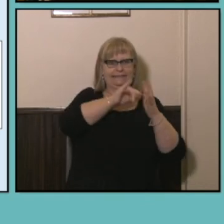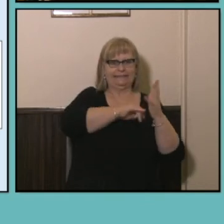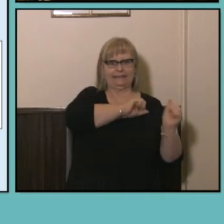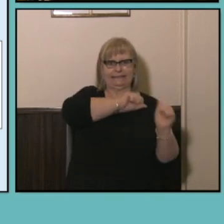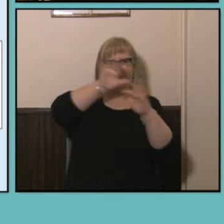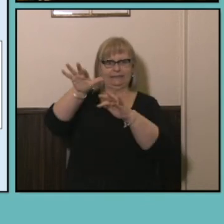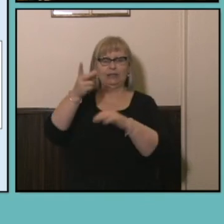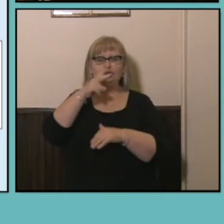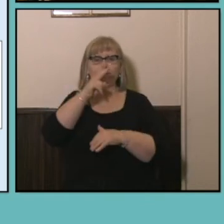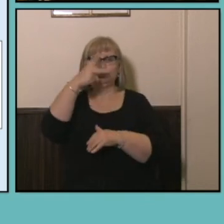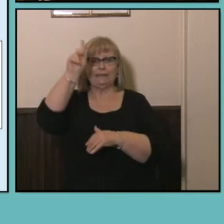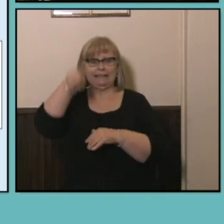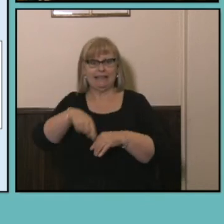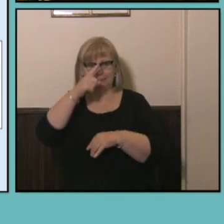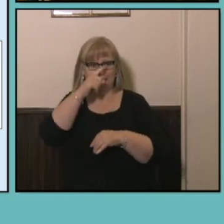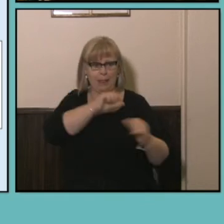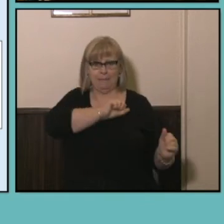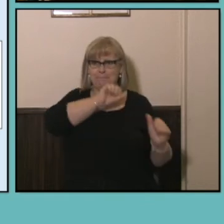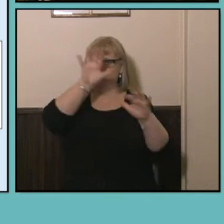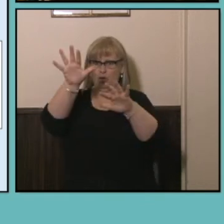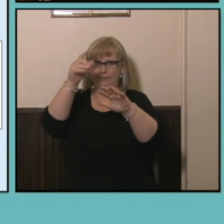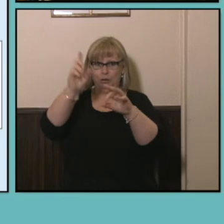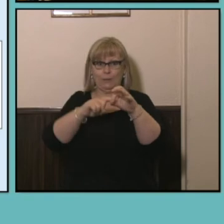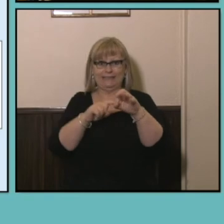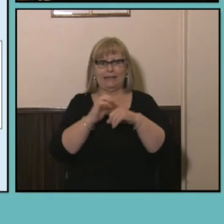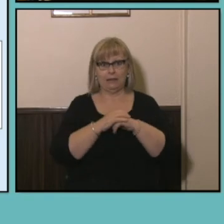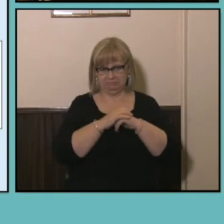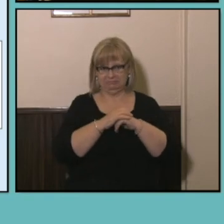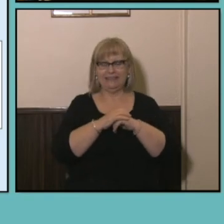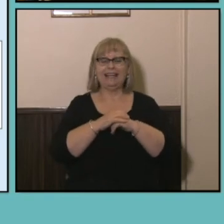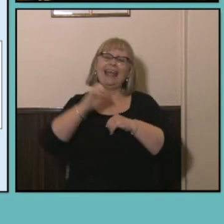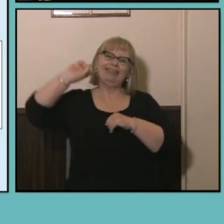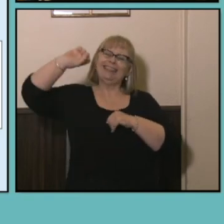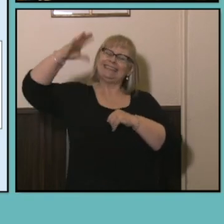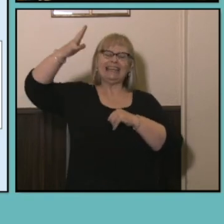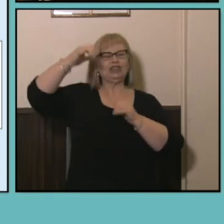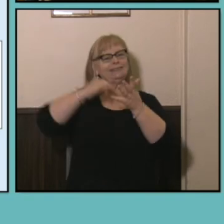220,000 people moving to that State the Sunshine State was the most common